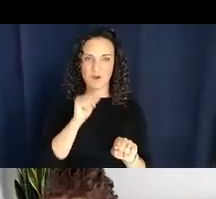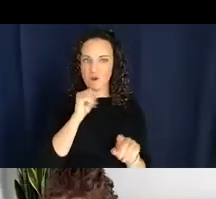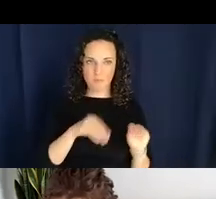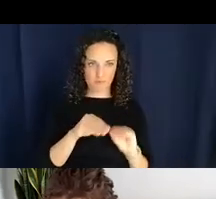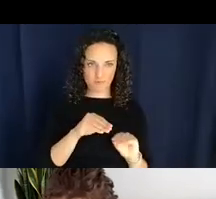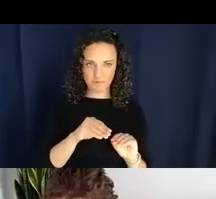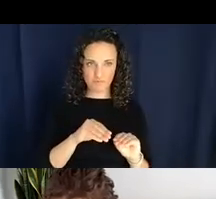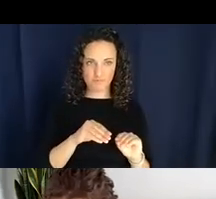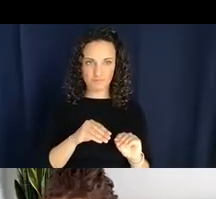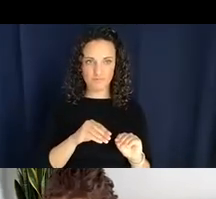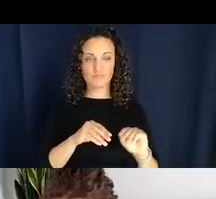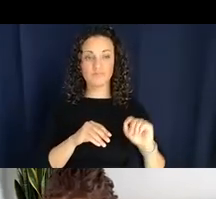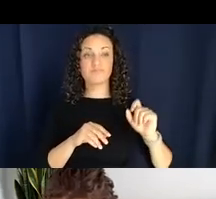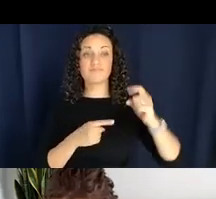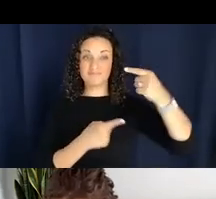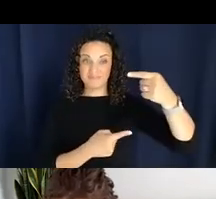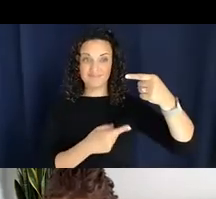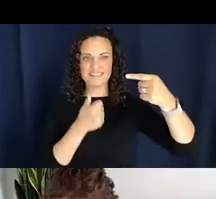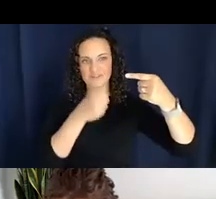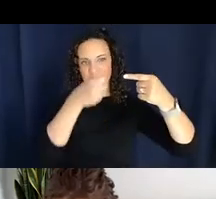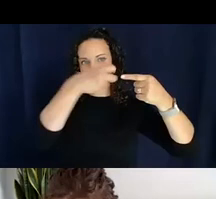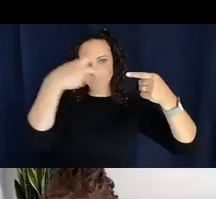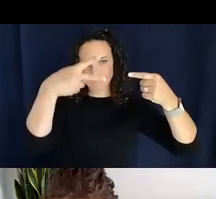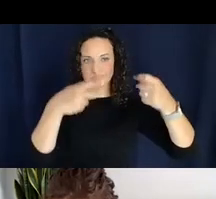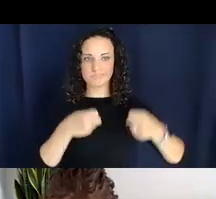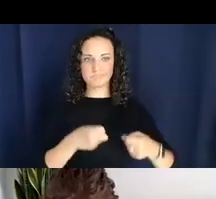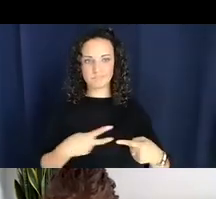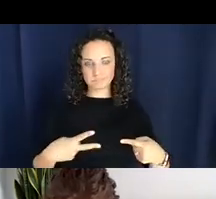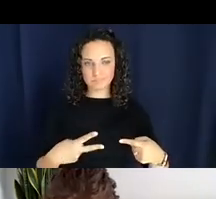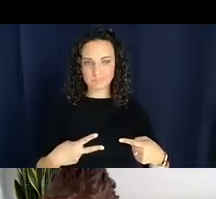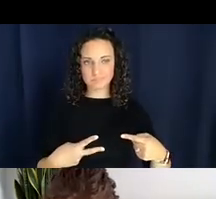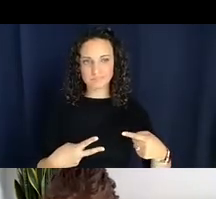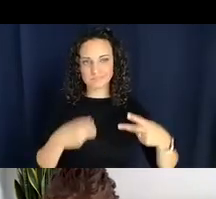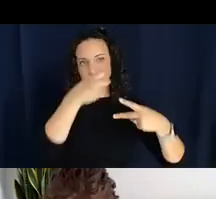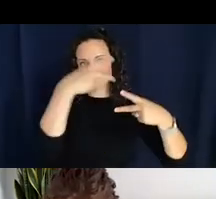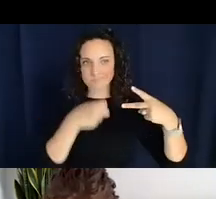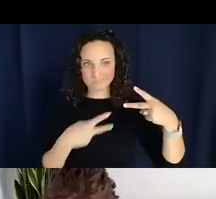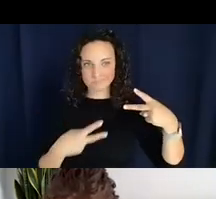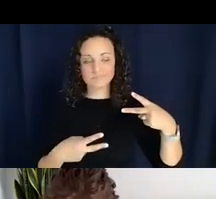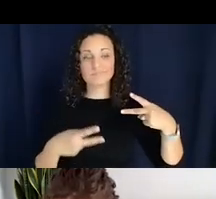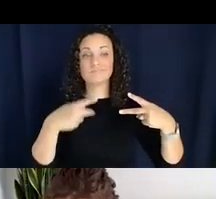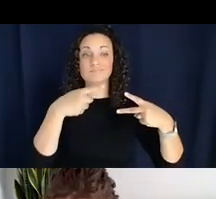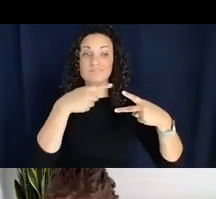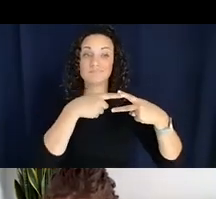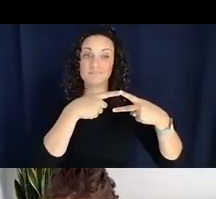these have transitive or intransitive categories as well. So under transitive we have the Handling